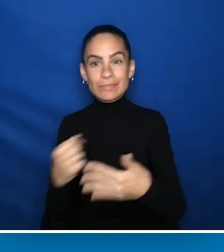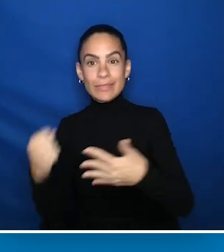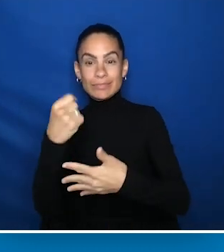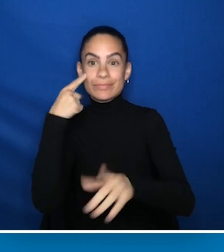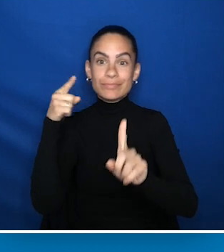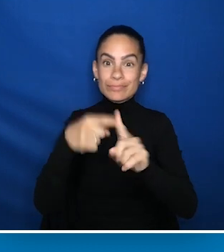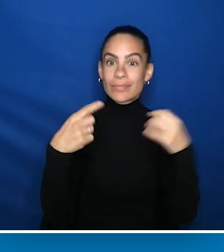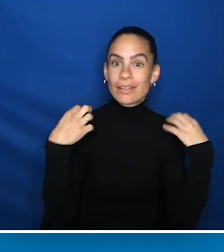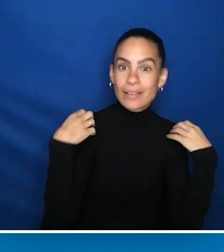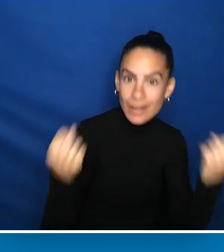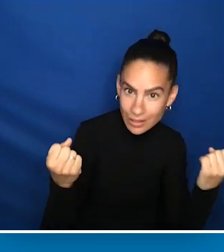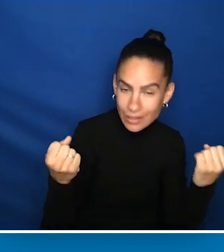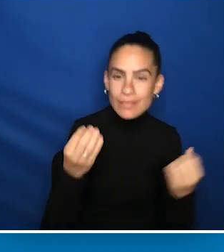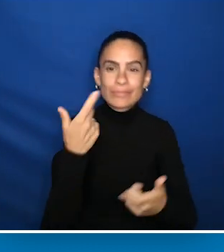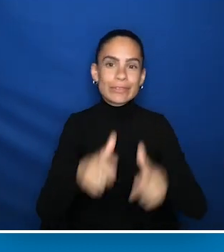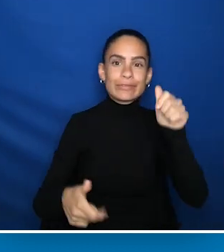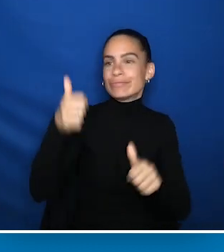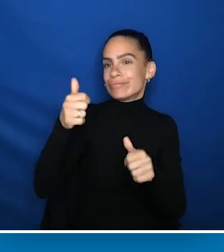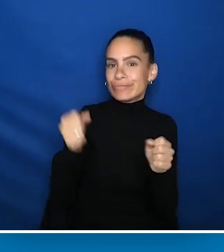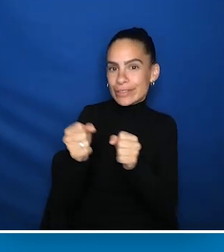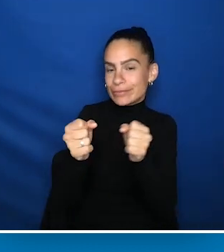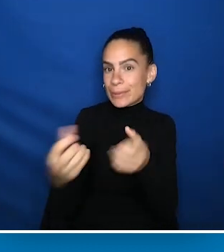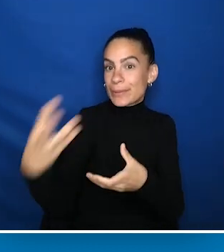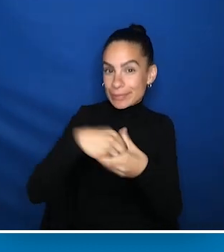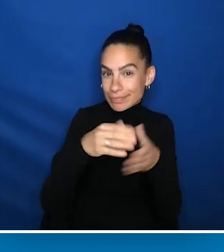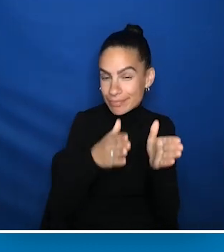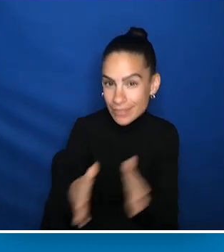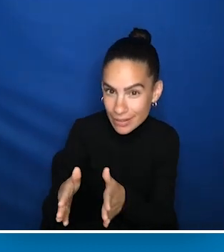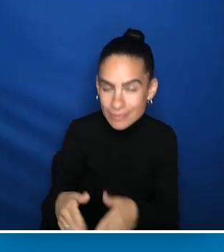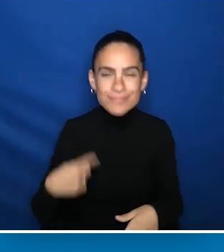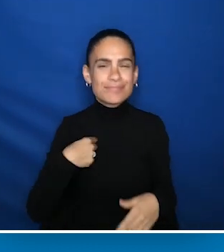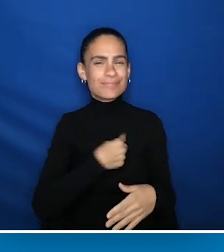I am so grateful as well to the board and staff of AUCD for naming me and PCORI